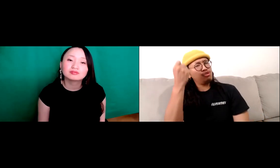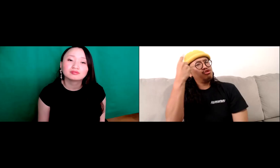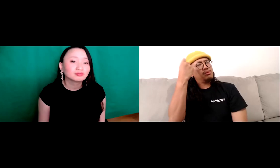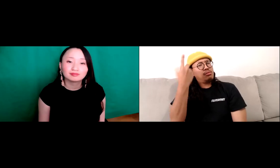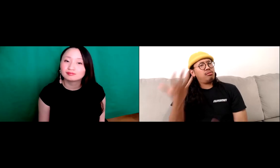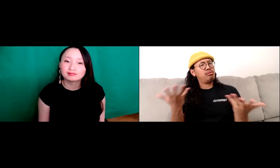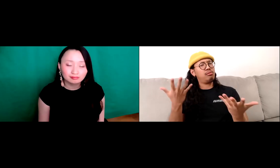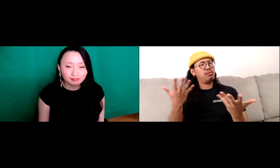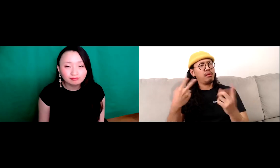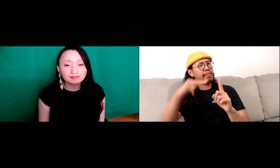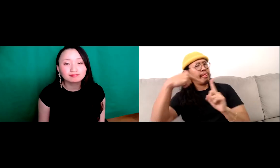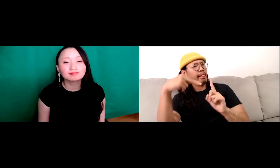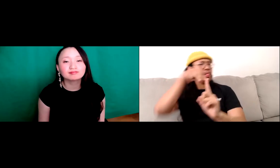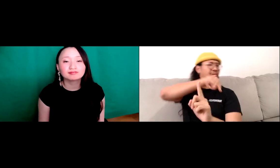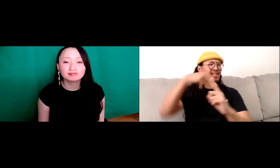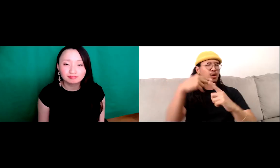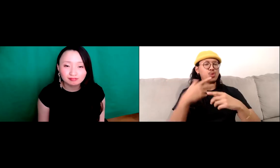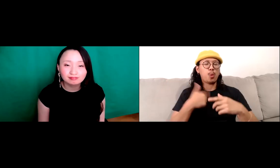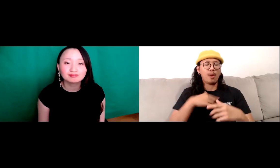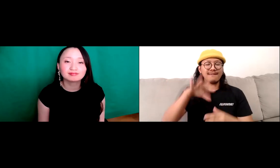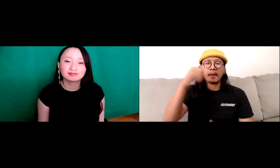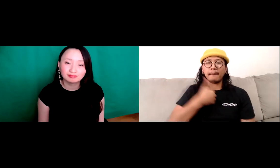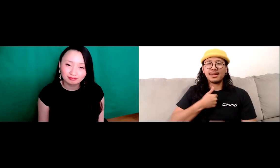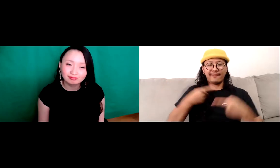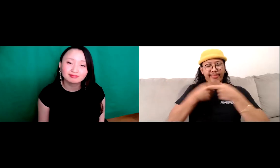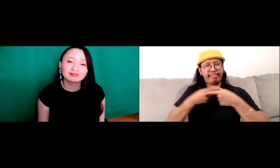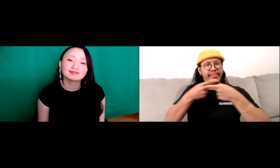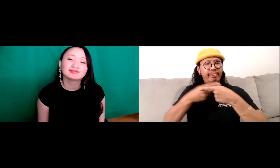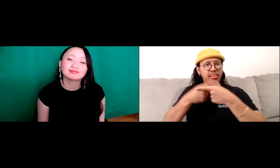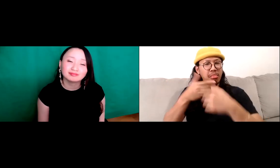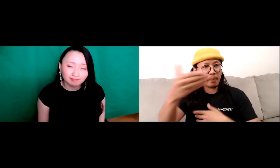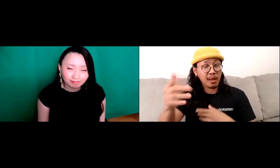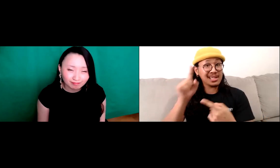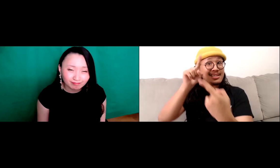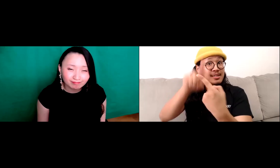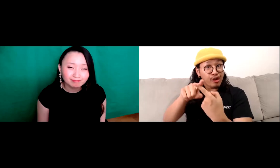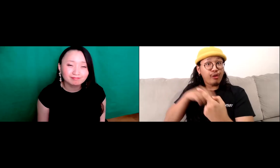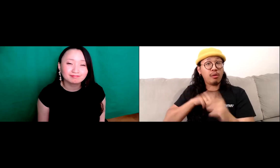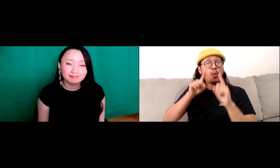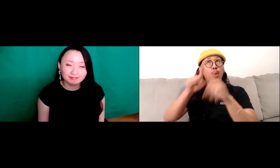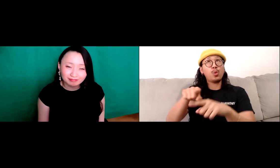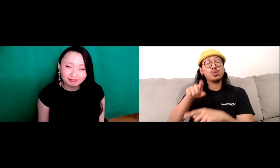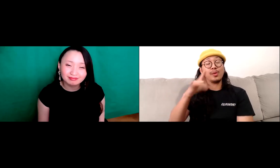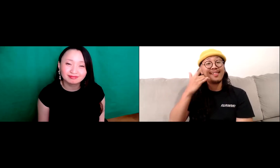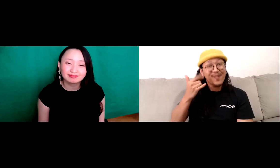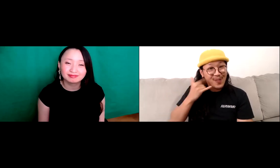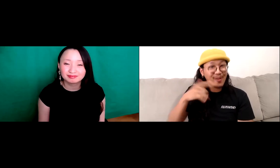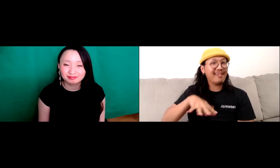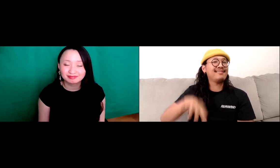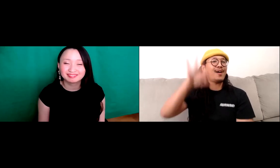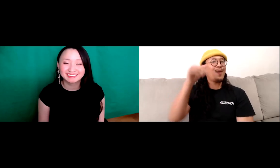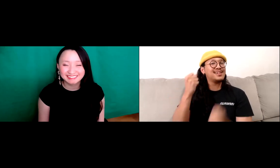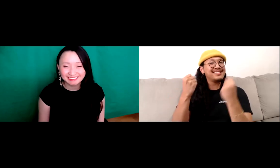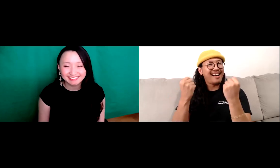look for this information on my own. I often found myself at crossword roads and